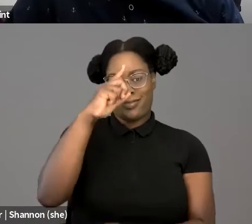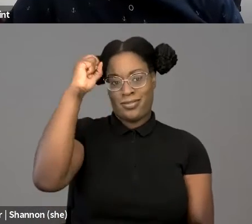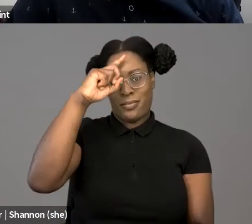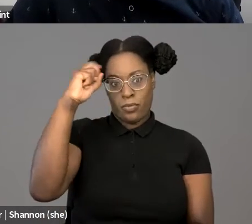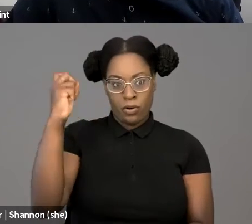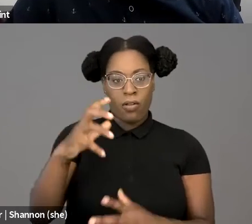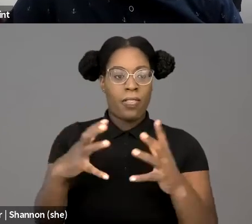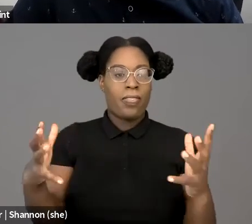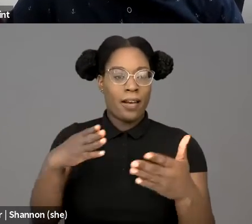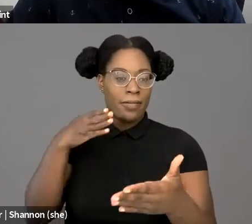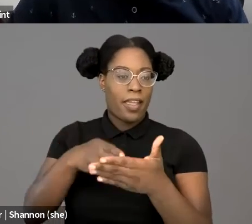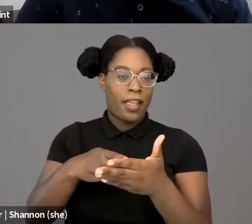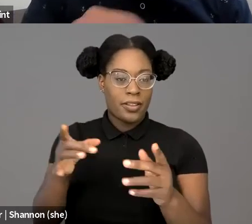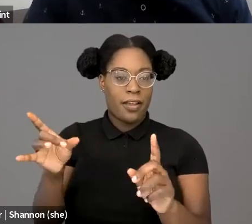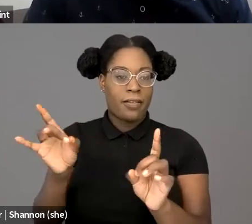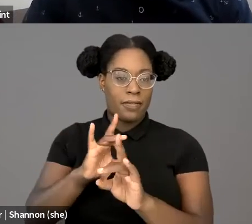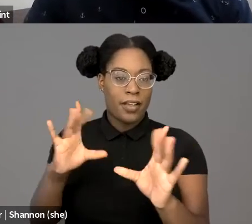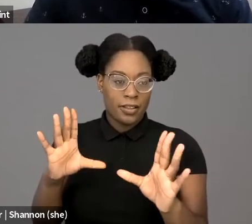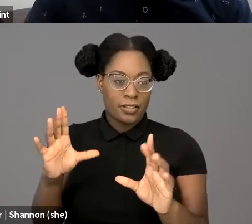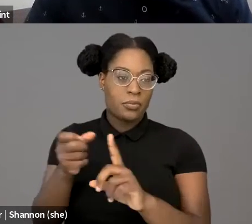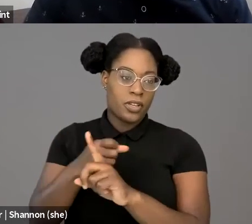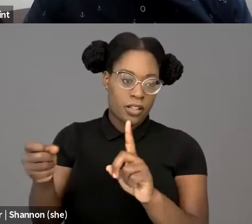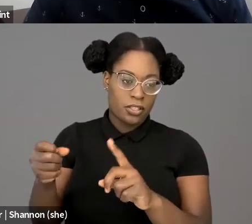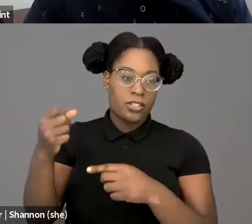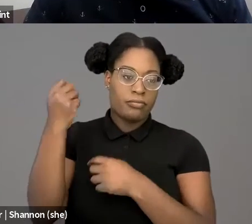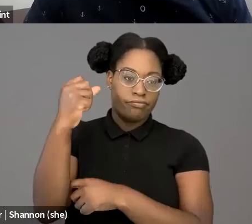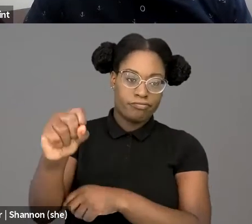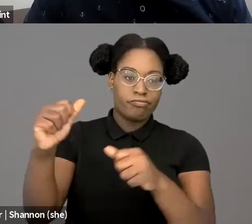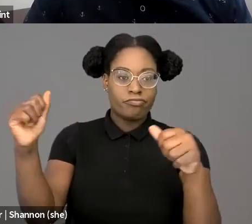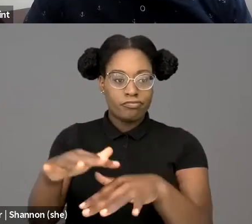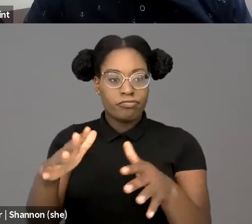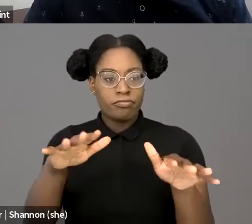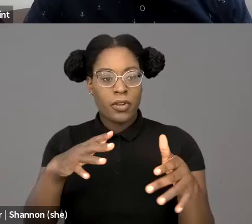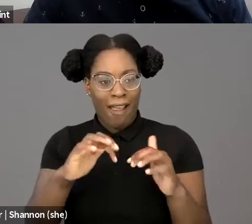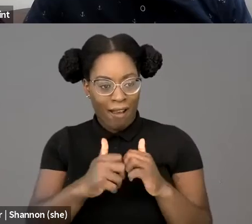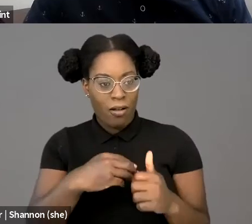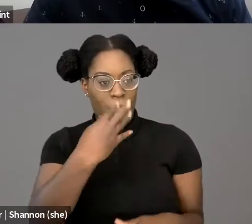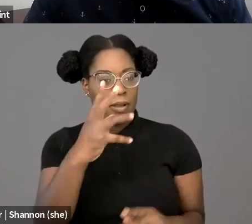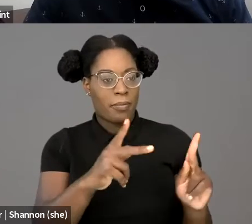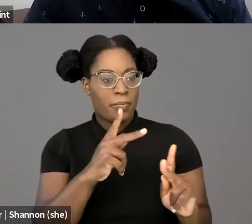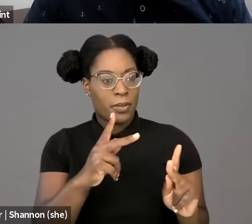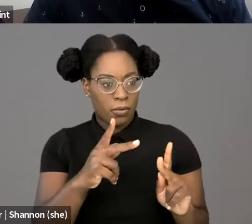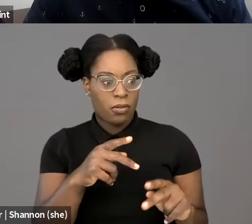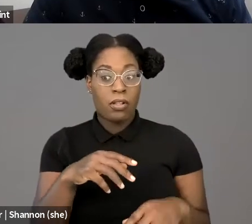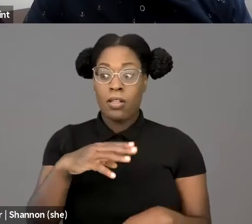and how White protesters were visibly treated differently than Black protestors. And it's interesting to think about what this dynamic looks like